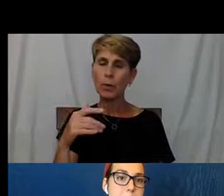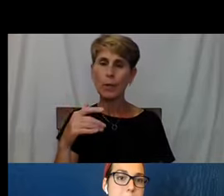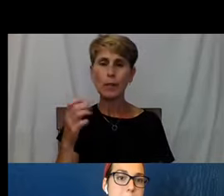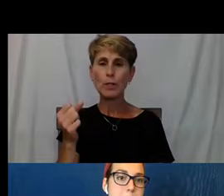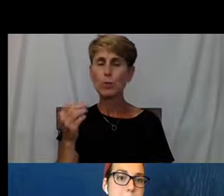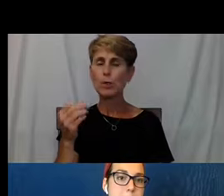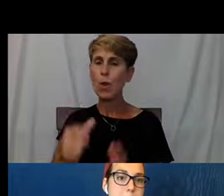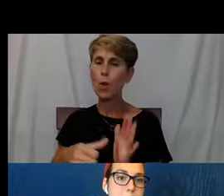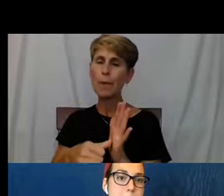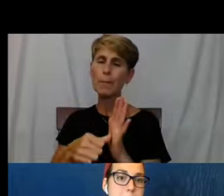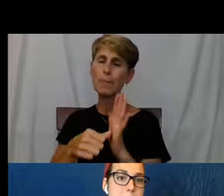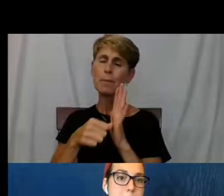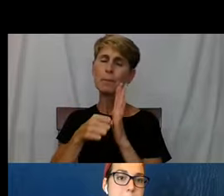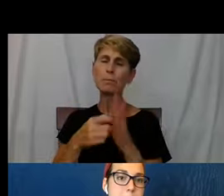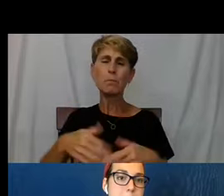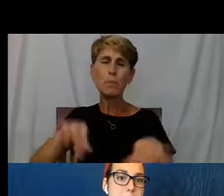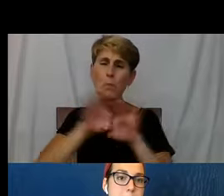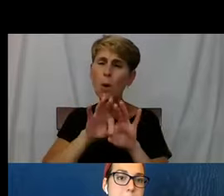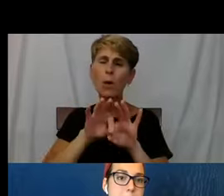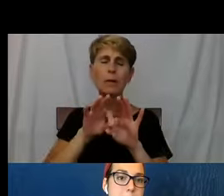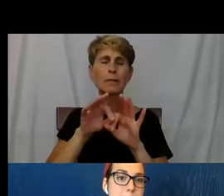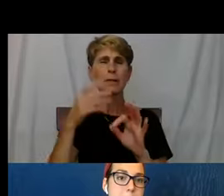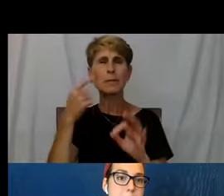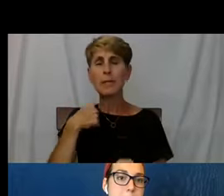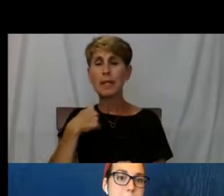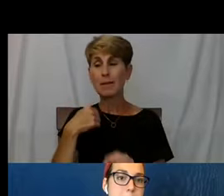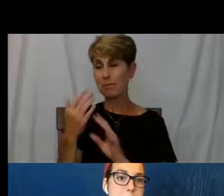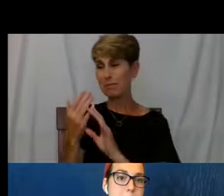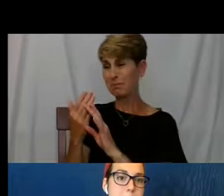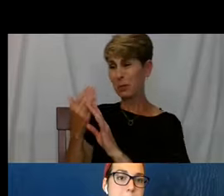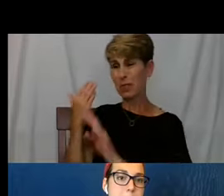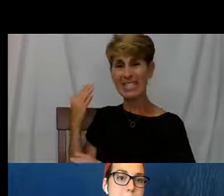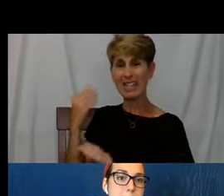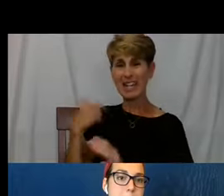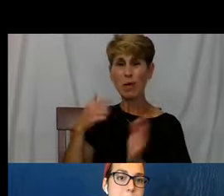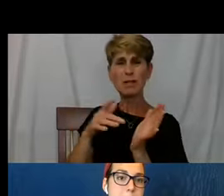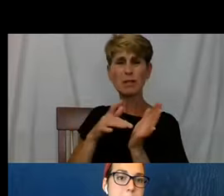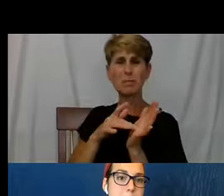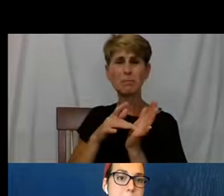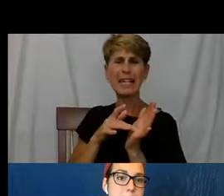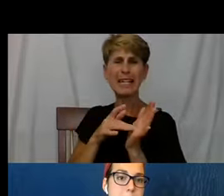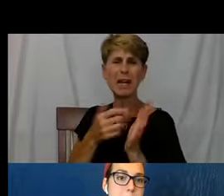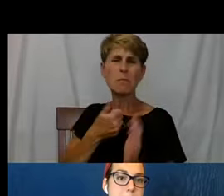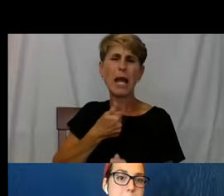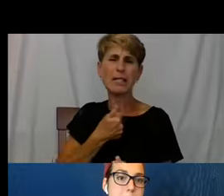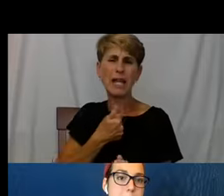because before then I was medicating myself. I was taking drugs 'cause I didn't wanna feel what the world was like.